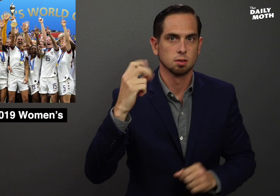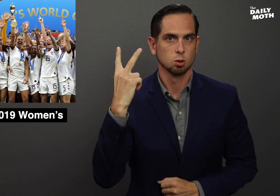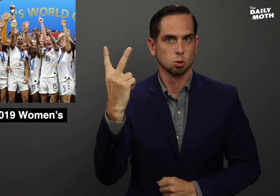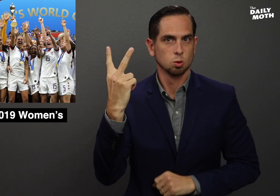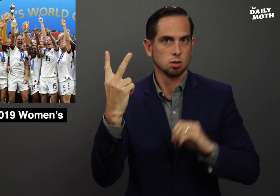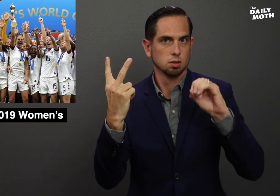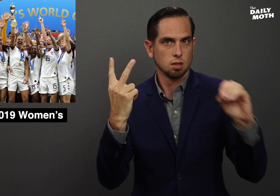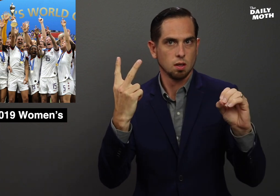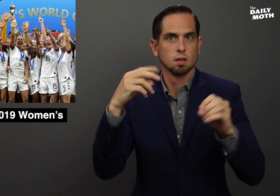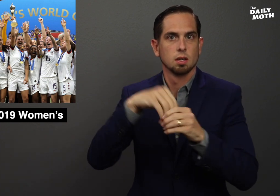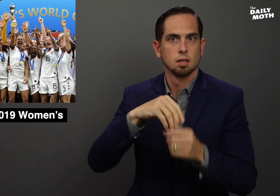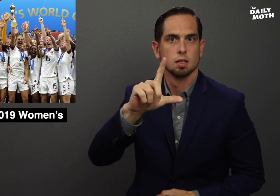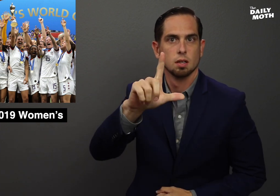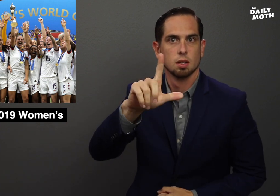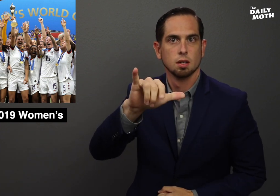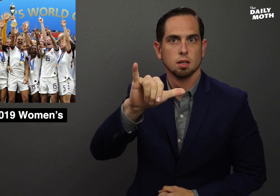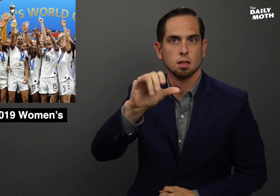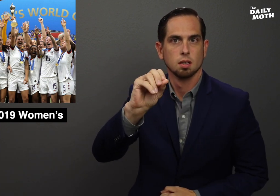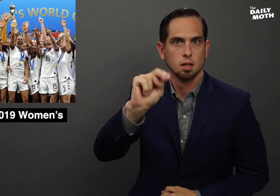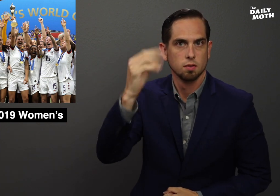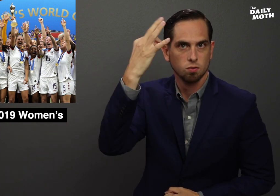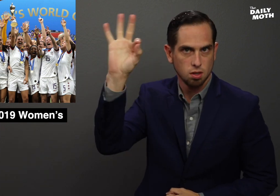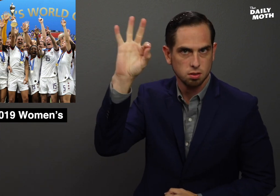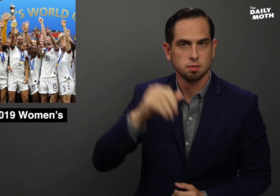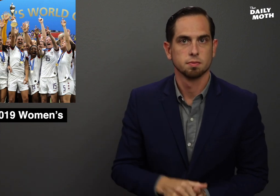2-0 in Lyon, France.